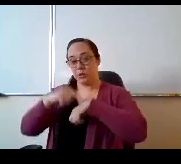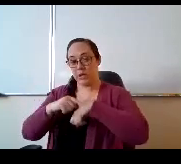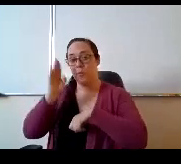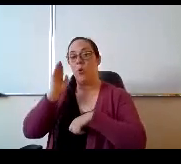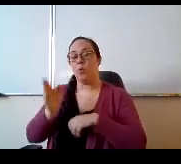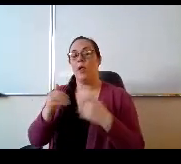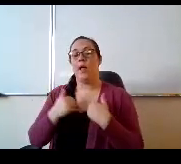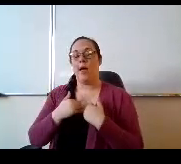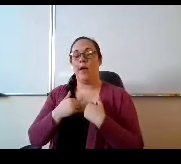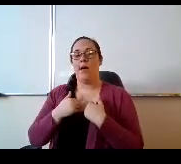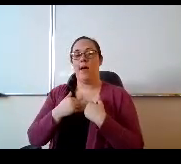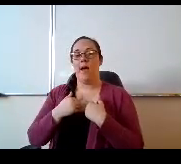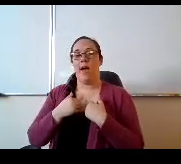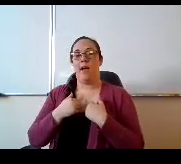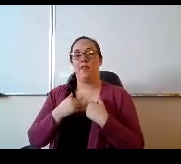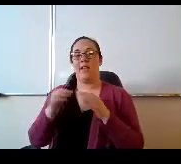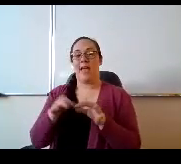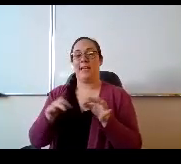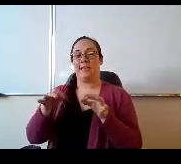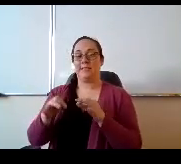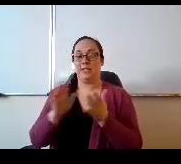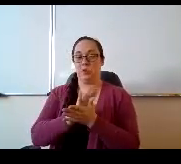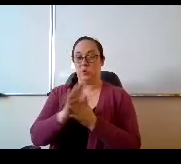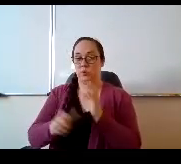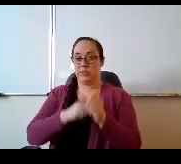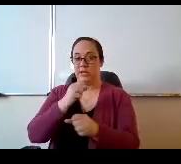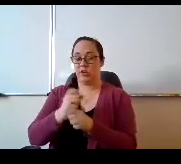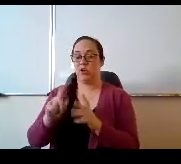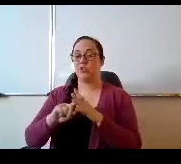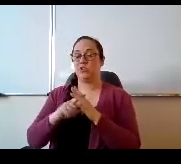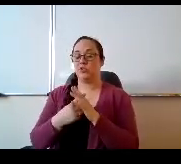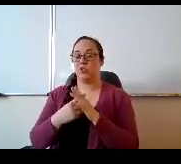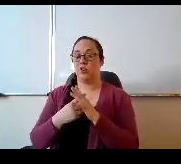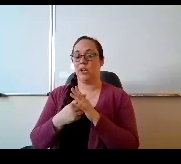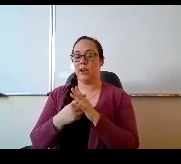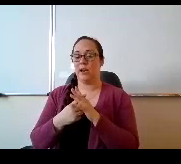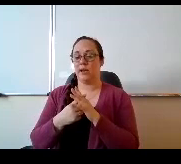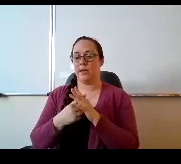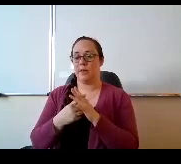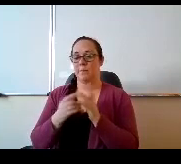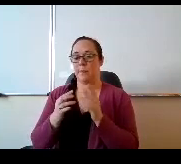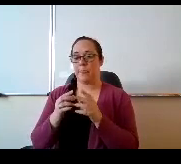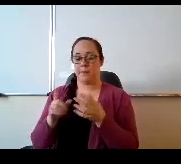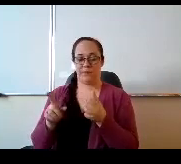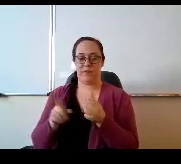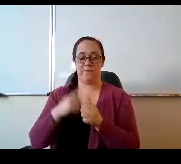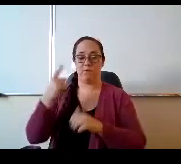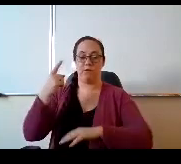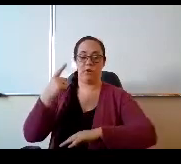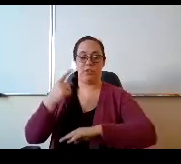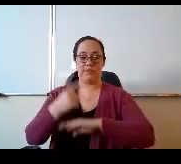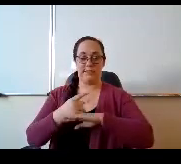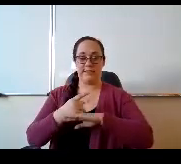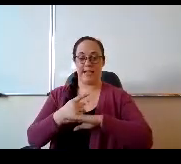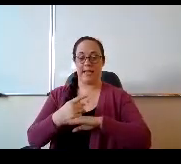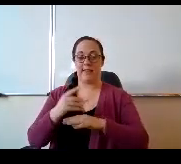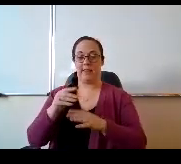we are all going to have an extended school year beginning, right? That that first day that students are